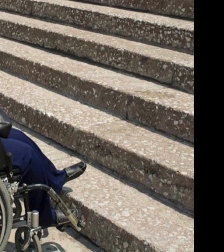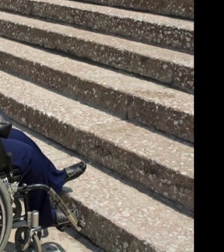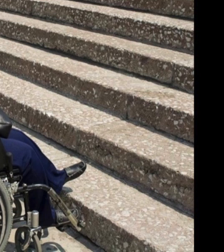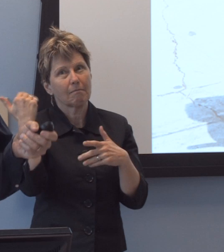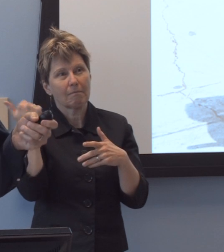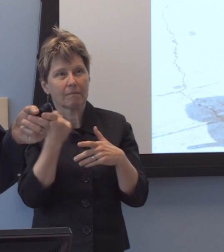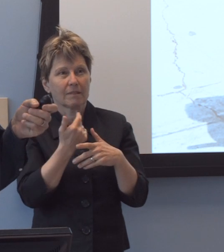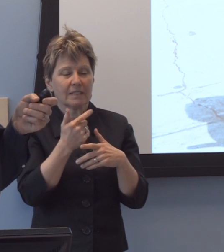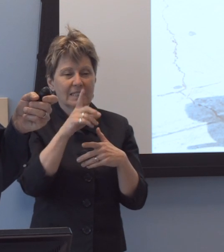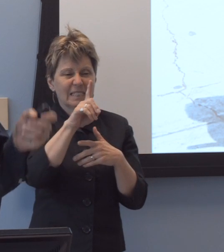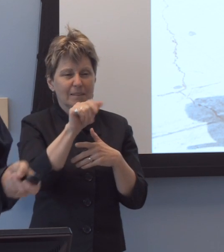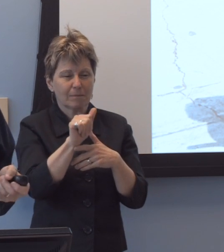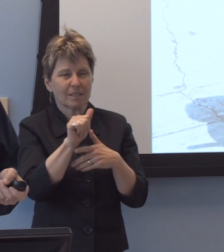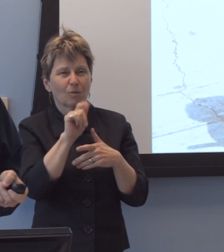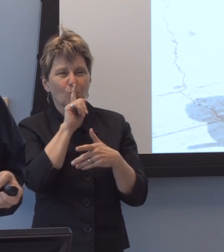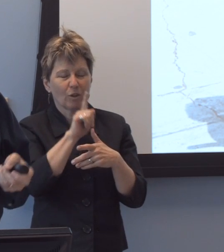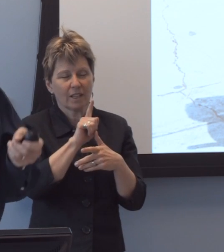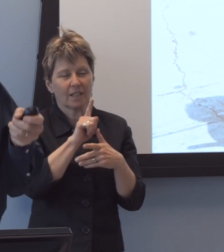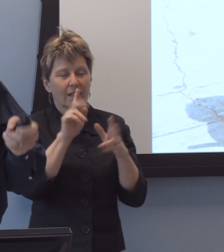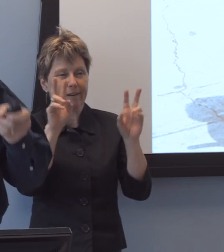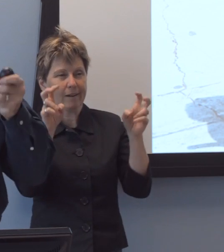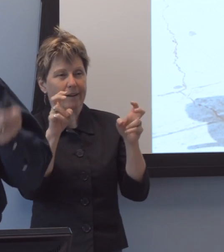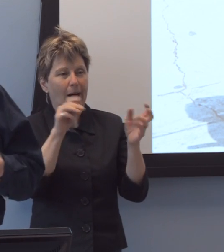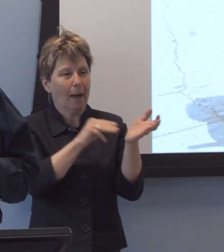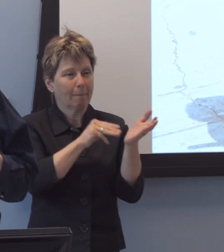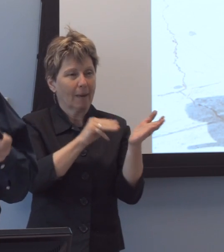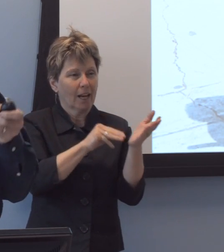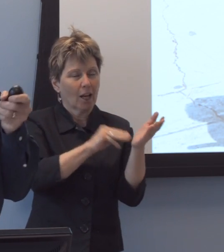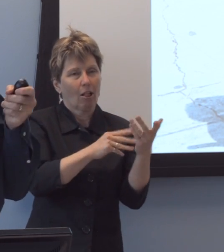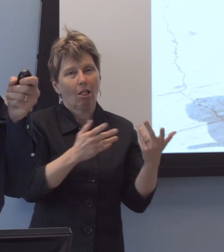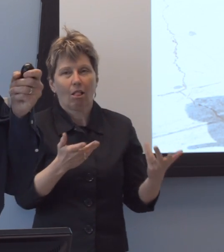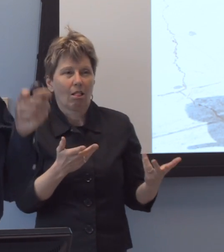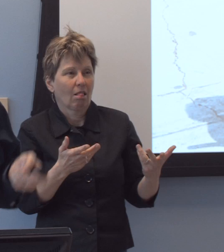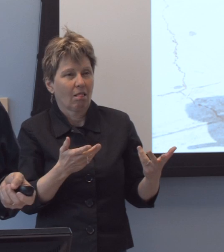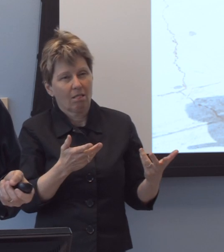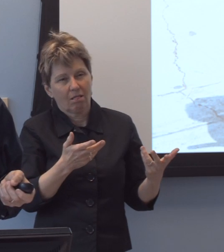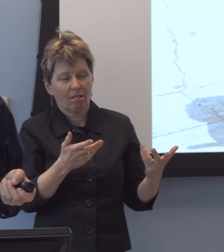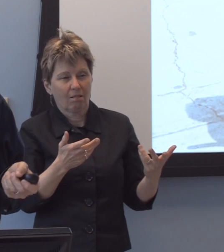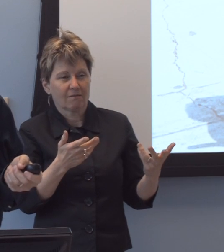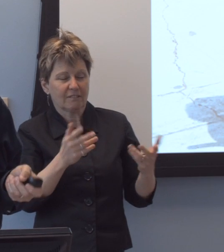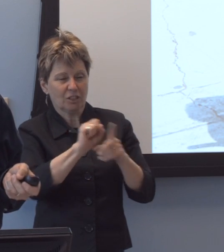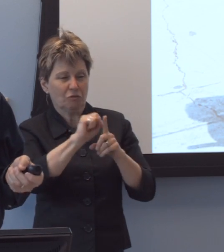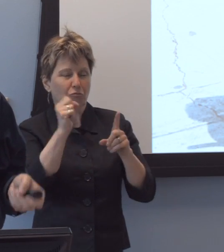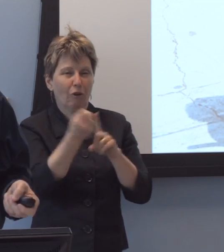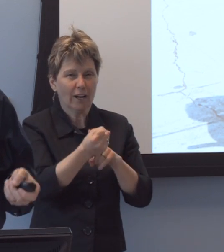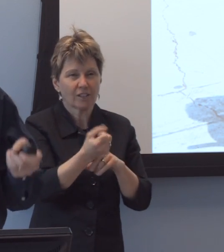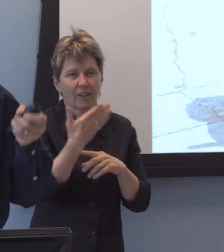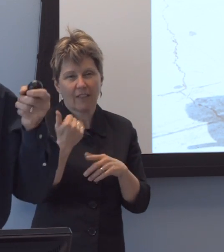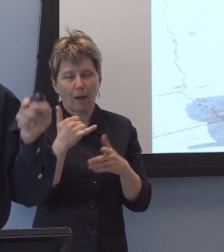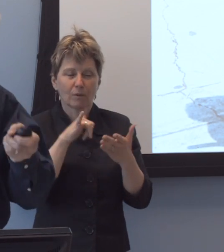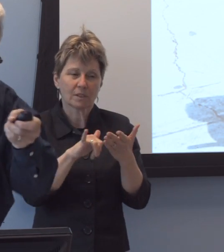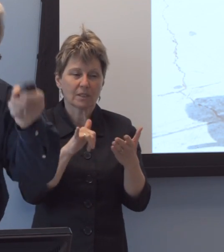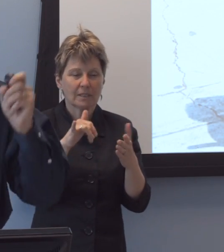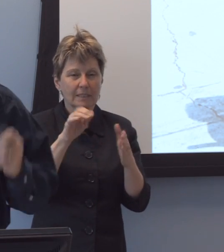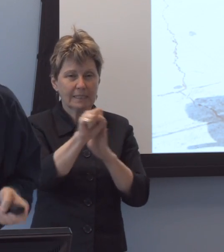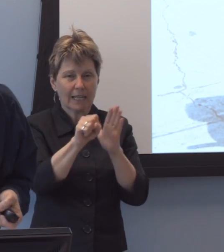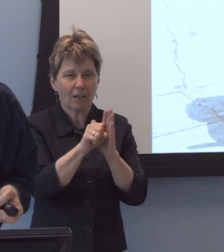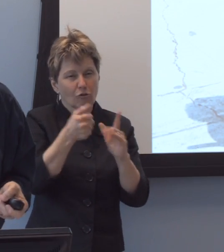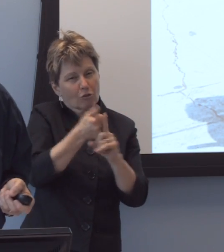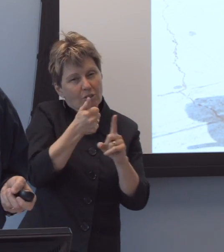and it was strictly an internal state that you possessed and God, that's just awful, it was unfortunate for you, but that you own your disability.